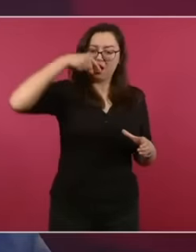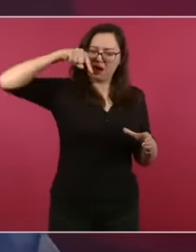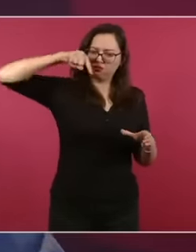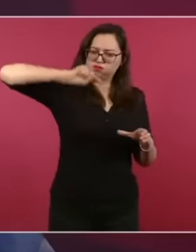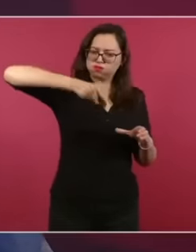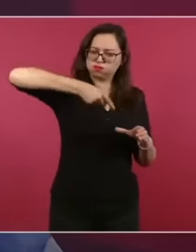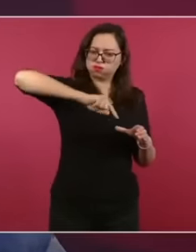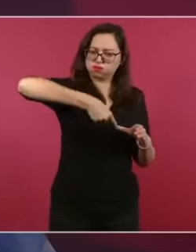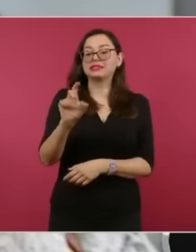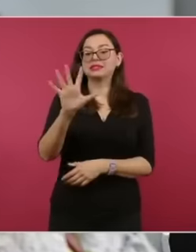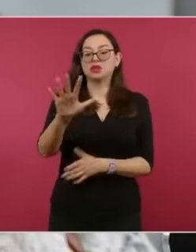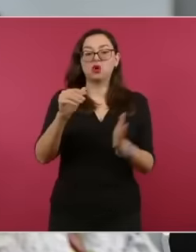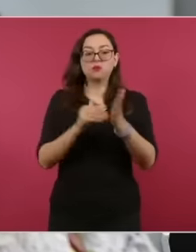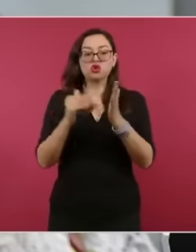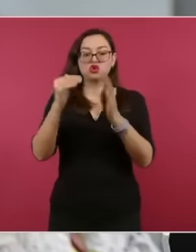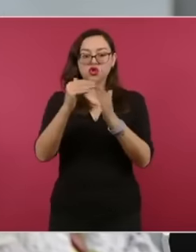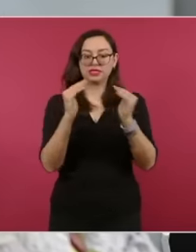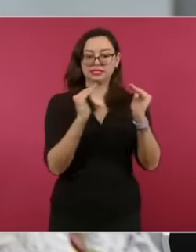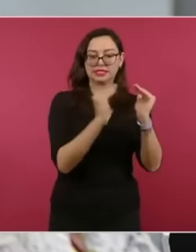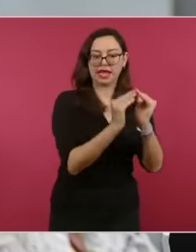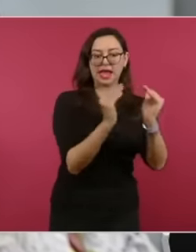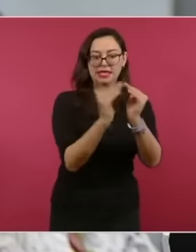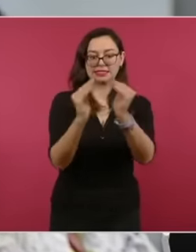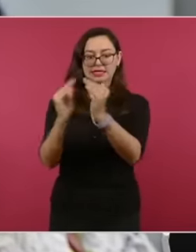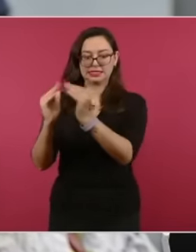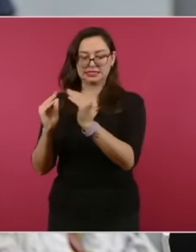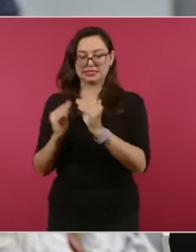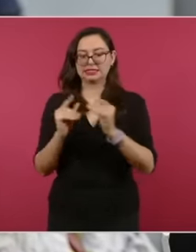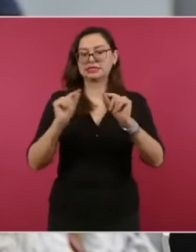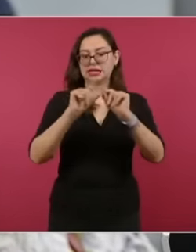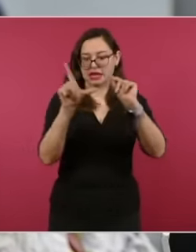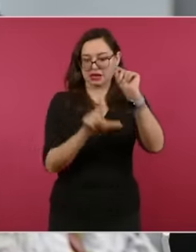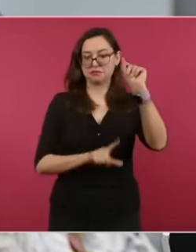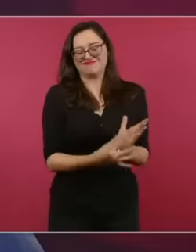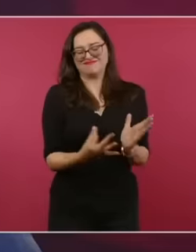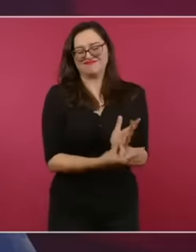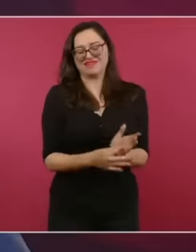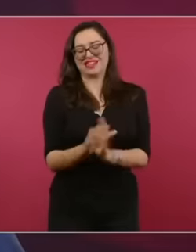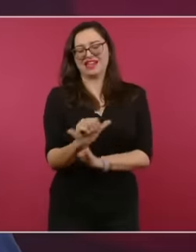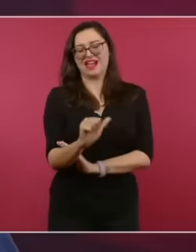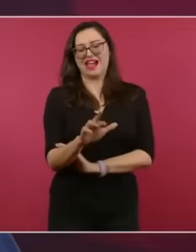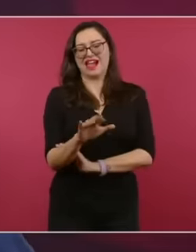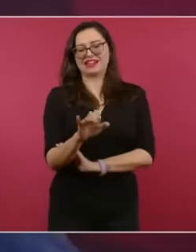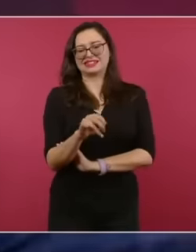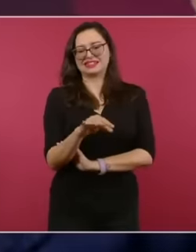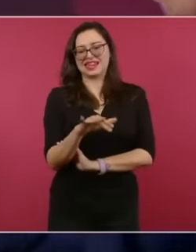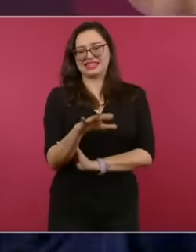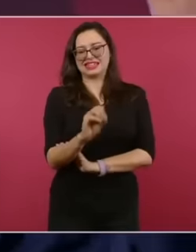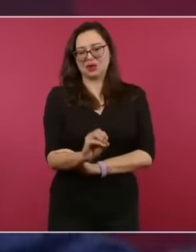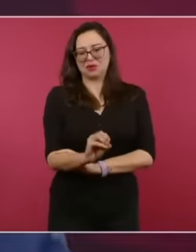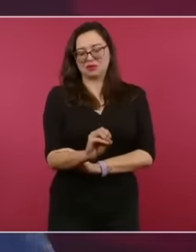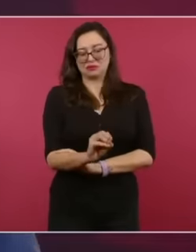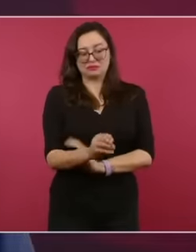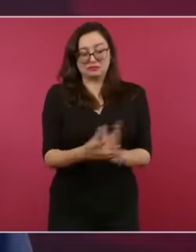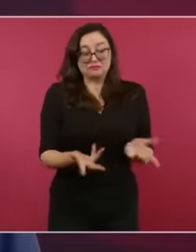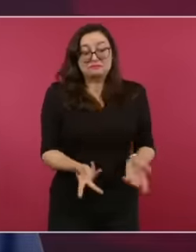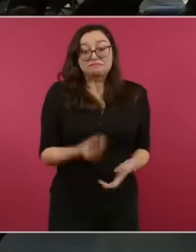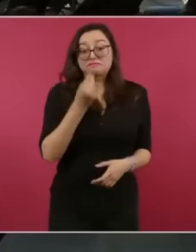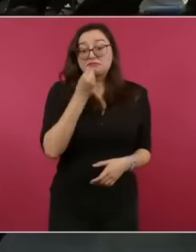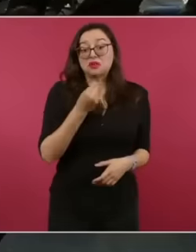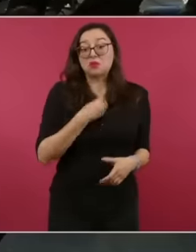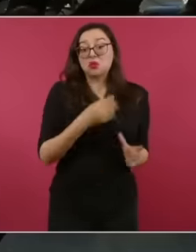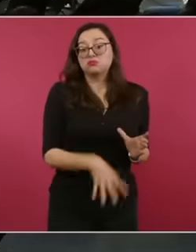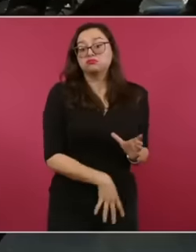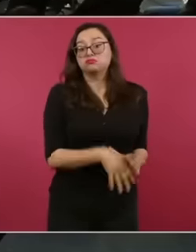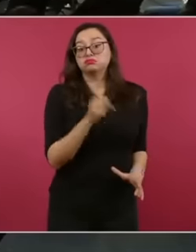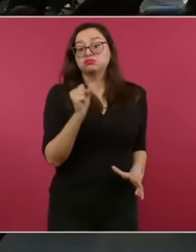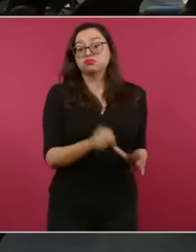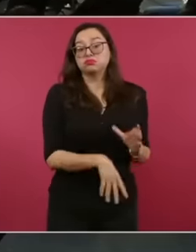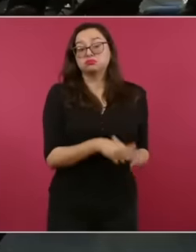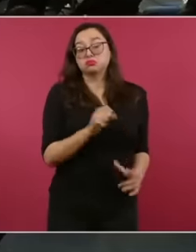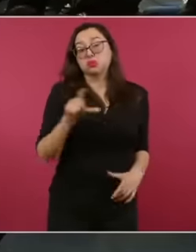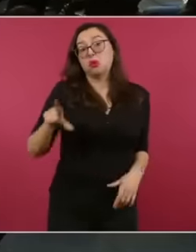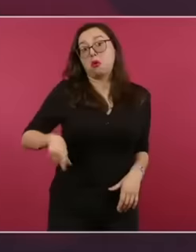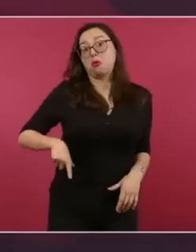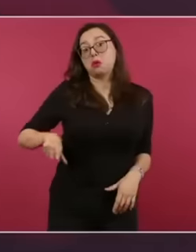they found water contaminated with Arsenic and for a long time the governments that